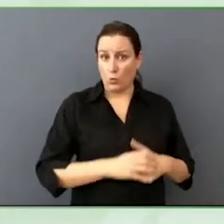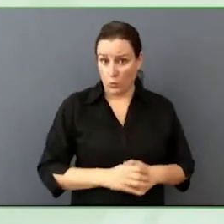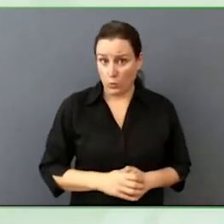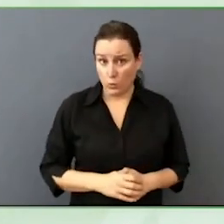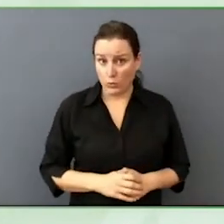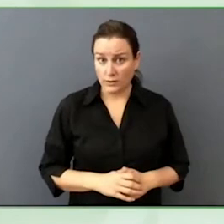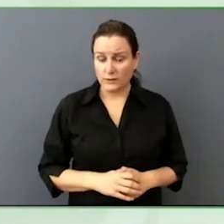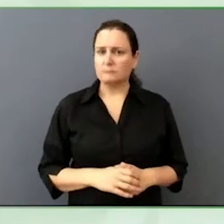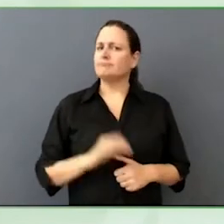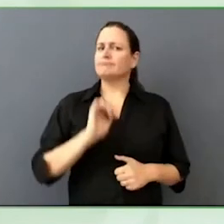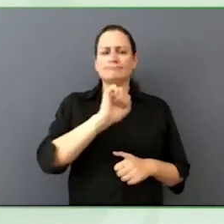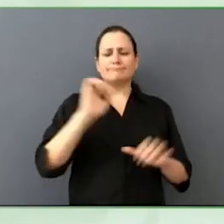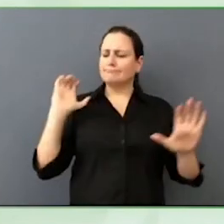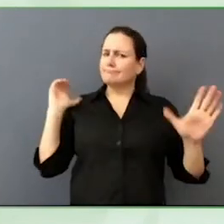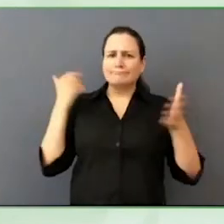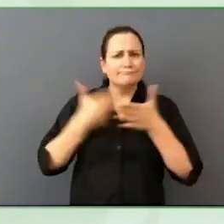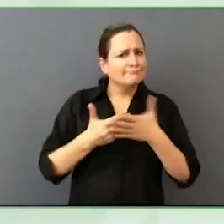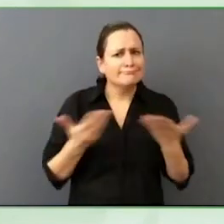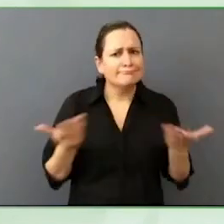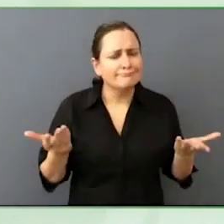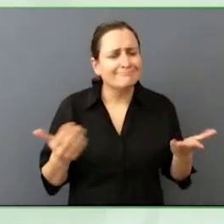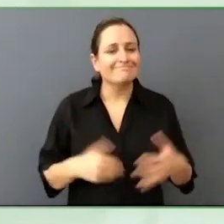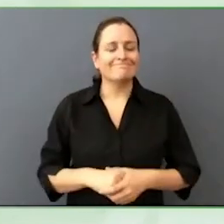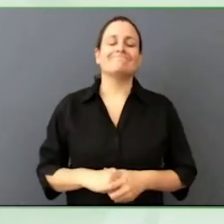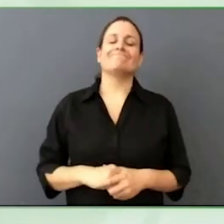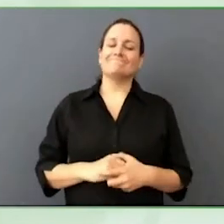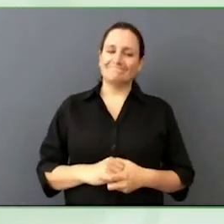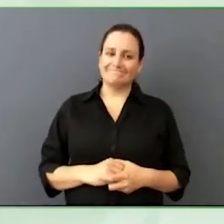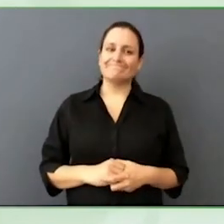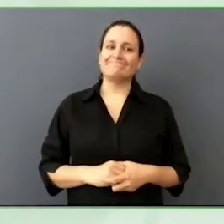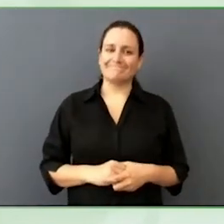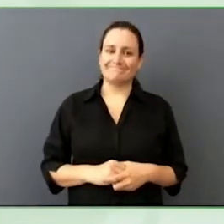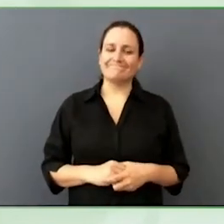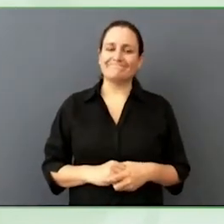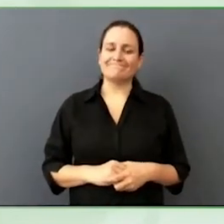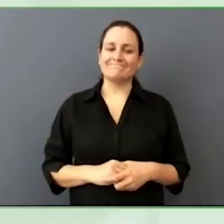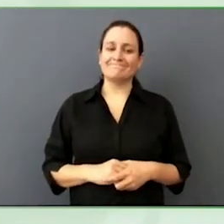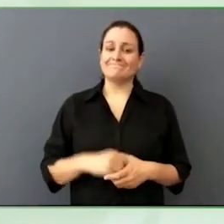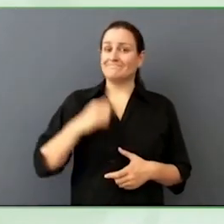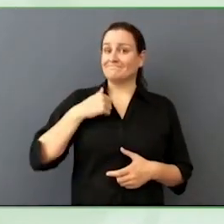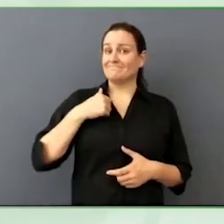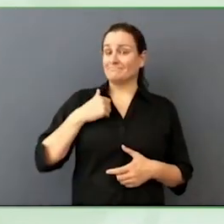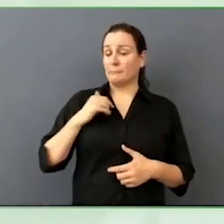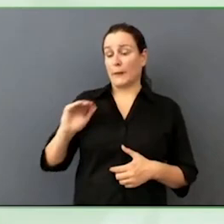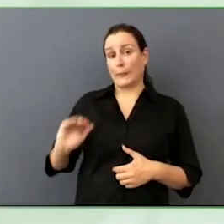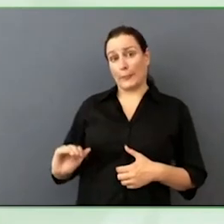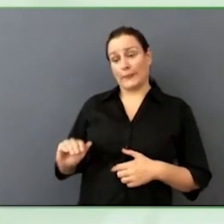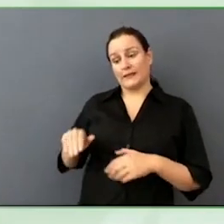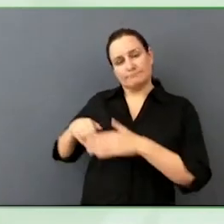I was born in Colombia and when I was a little on my mom decided to